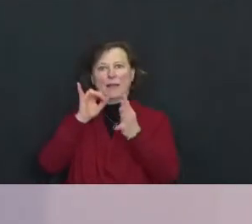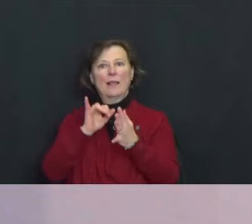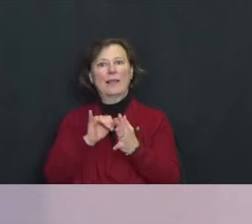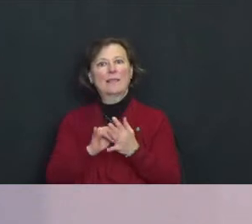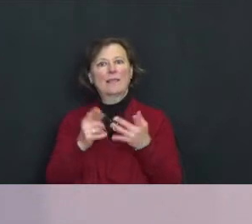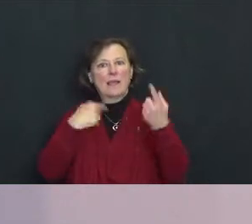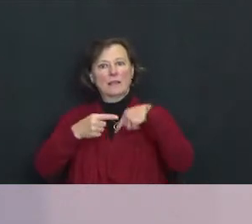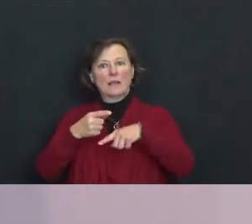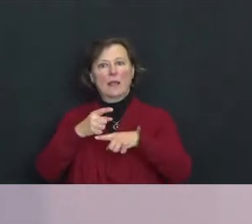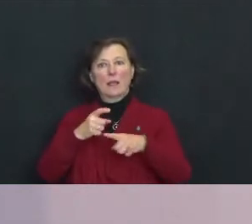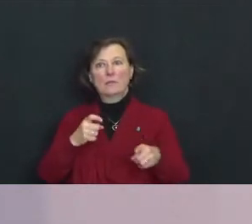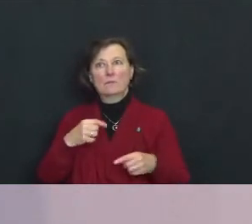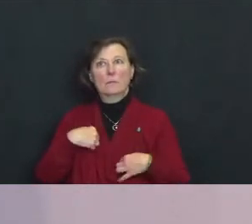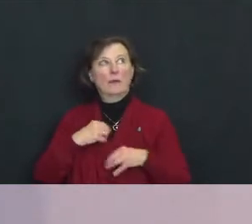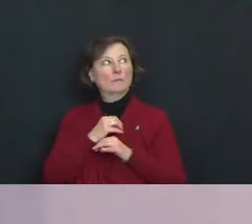lack of information.